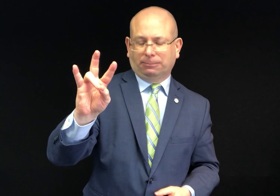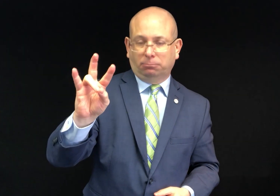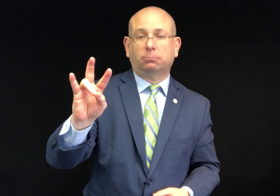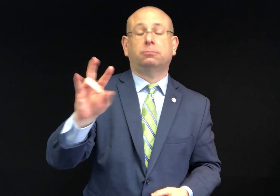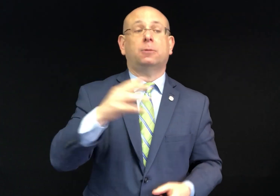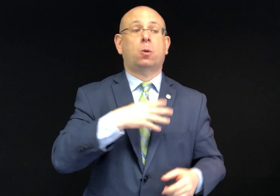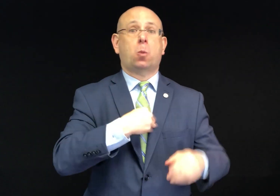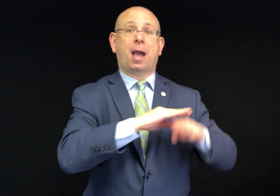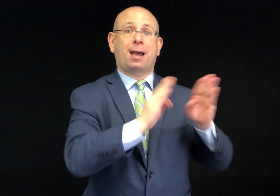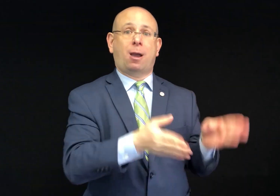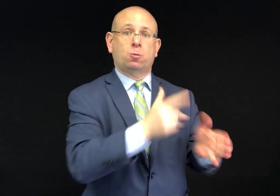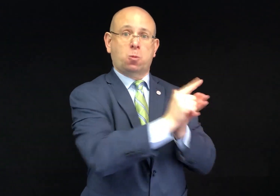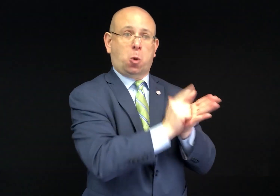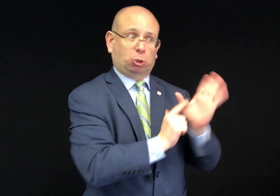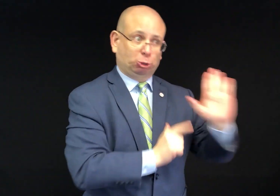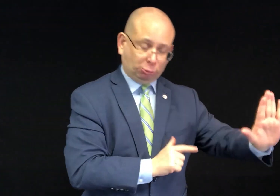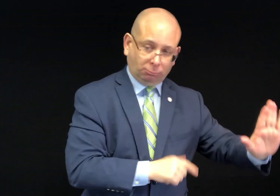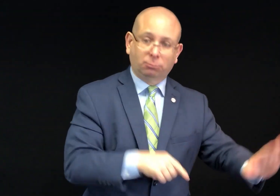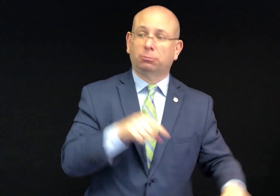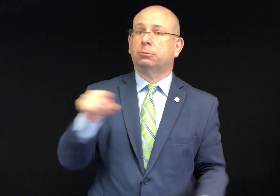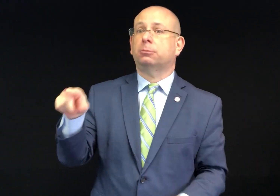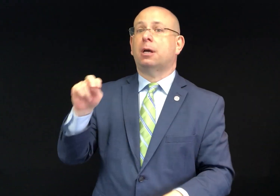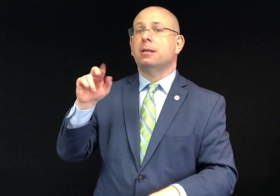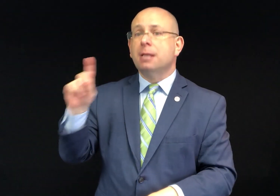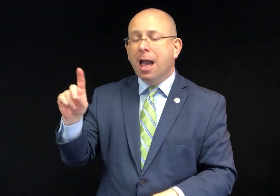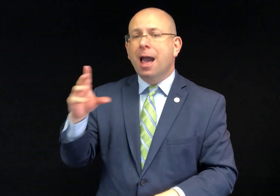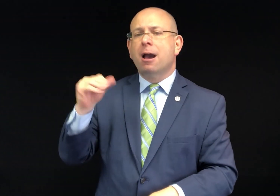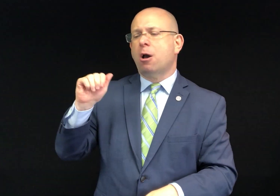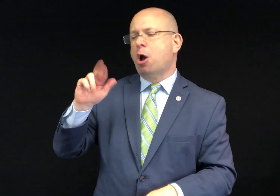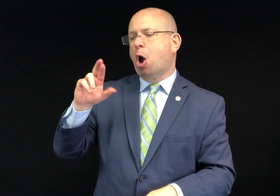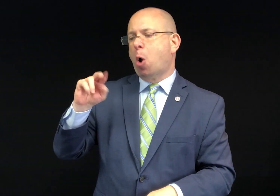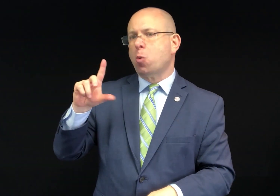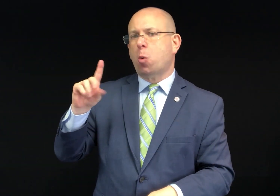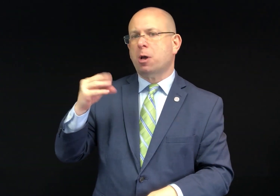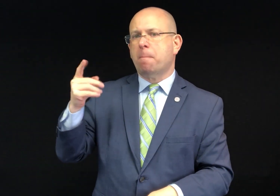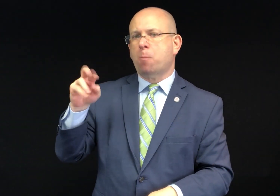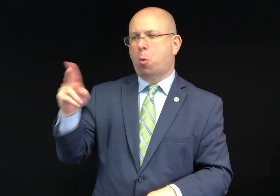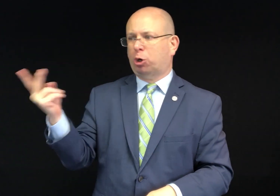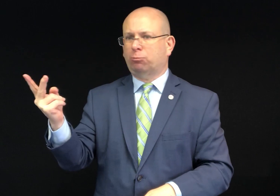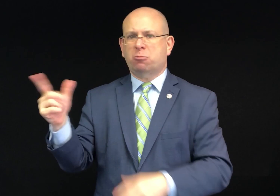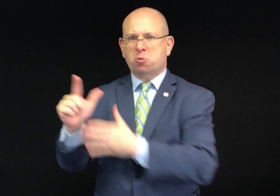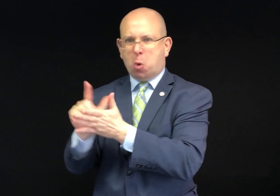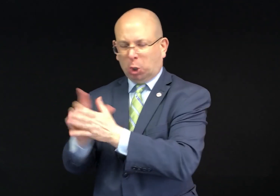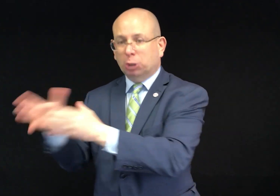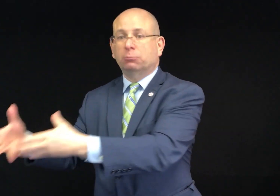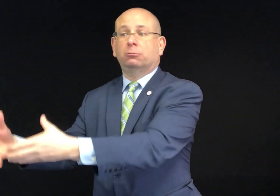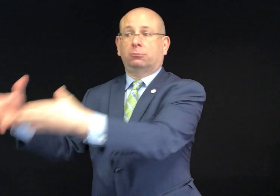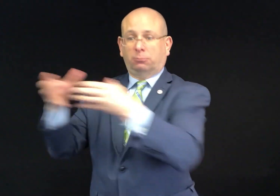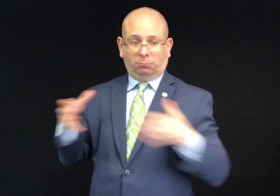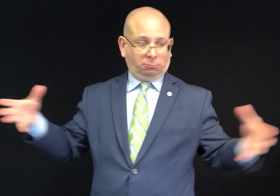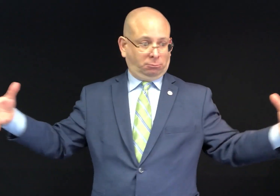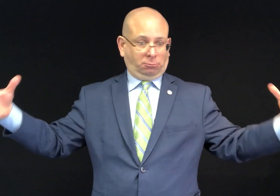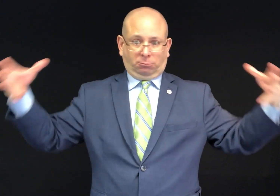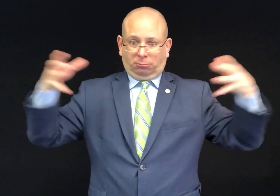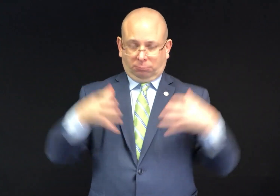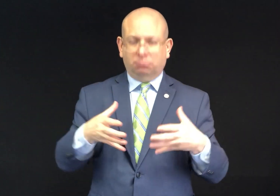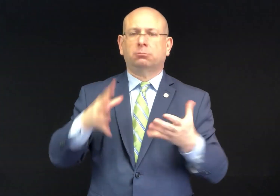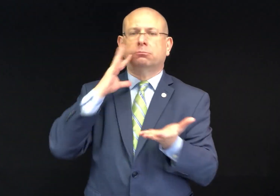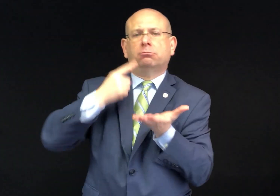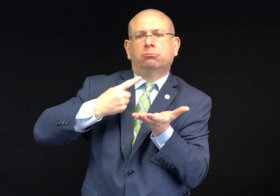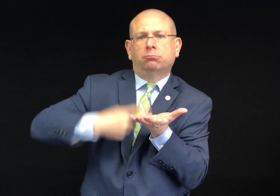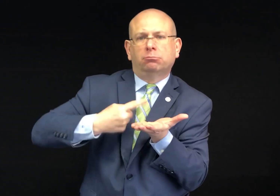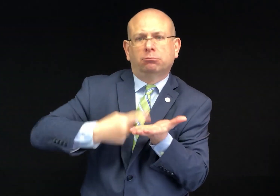On that day, attorneys from the White House and the NAD with Arnold & Porter, will meet to discuss how